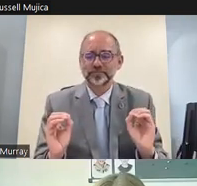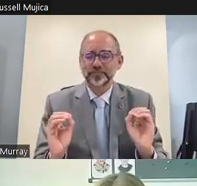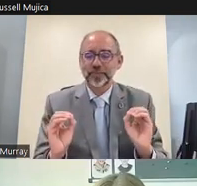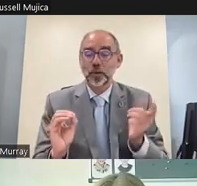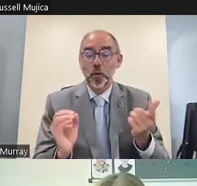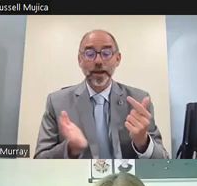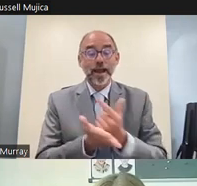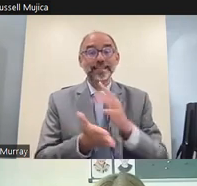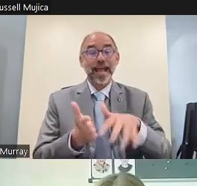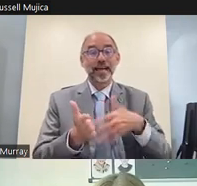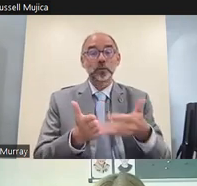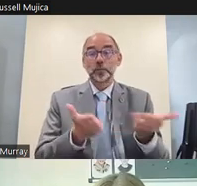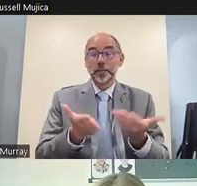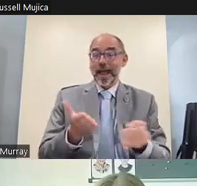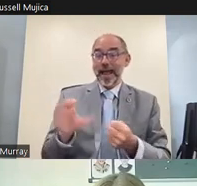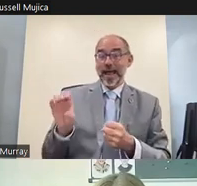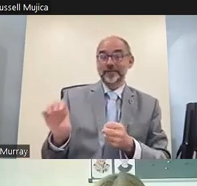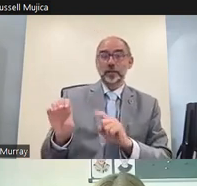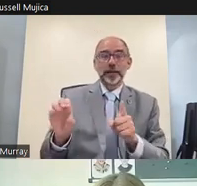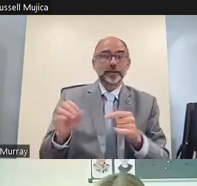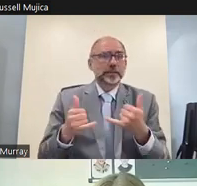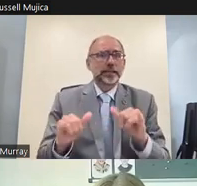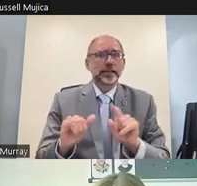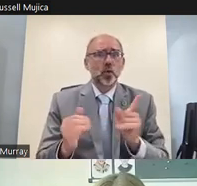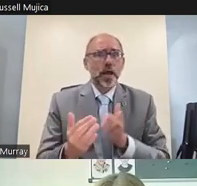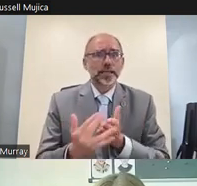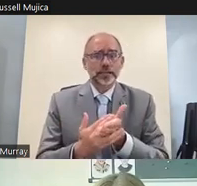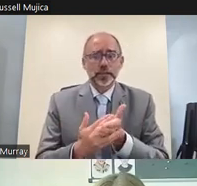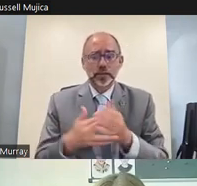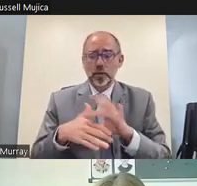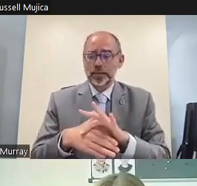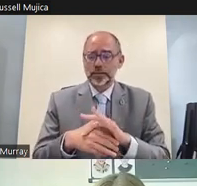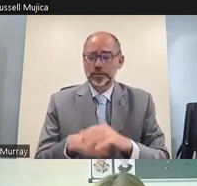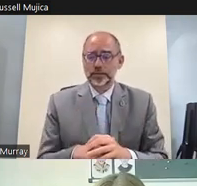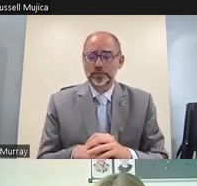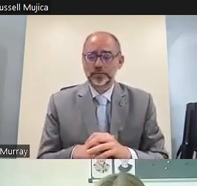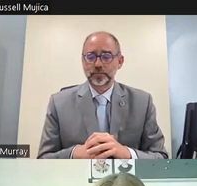not accessible teachers in sign language based educational settings struggled with the digital